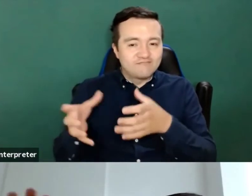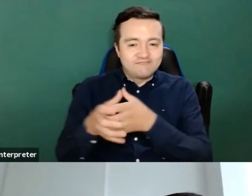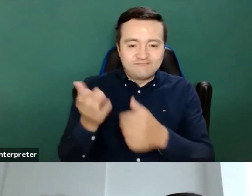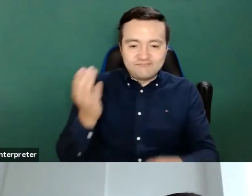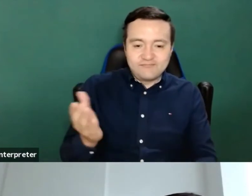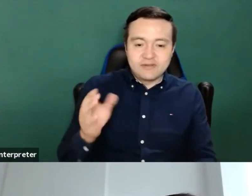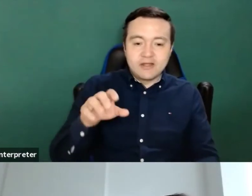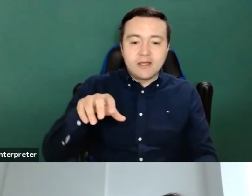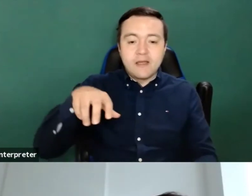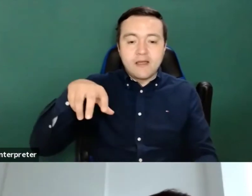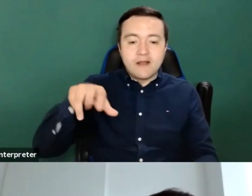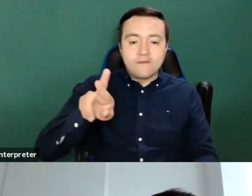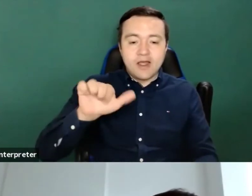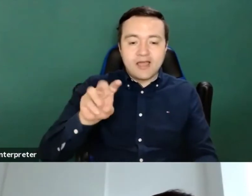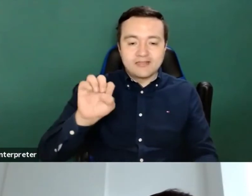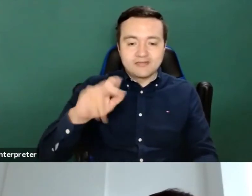Masaryk University in the Czech Republic.